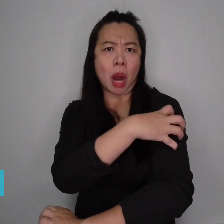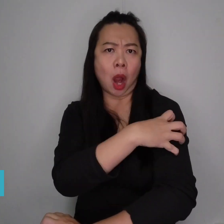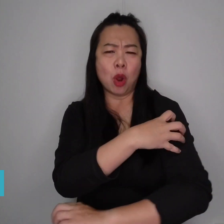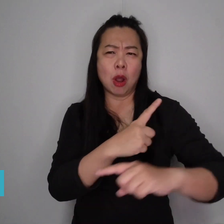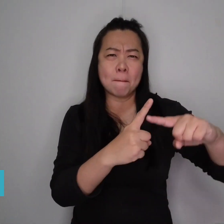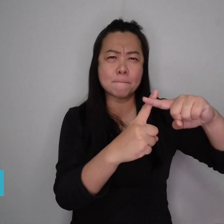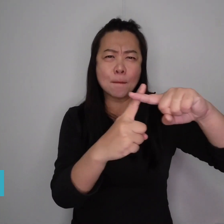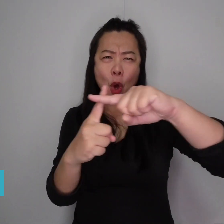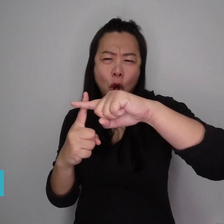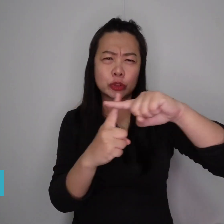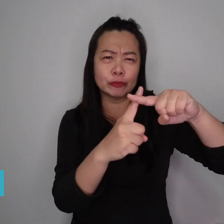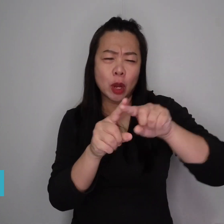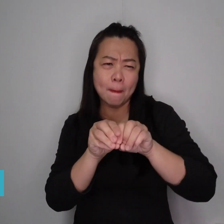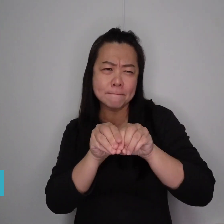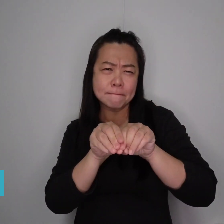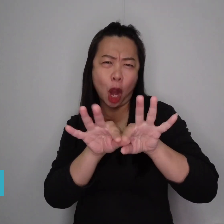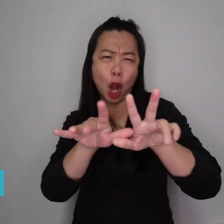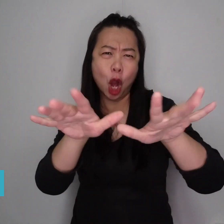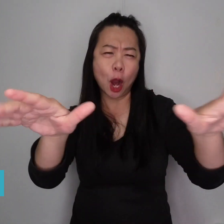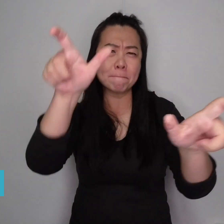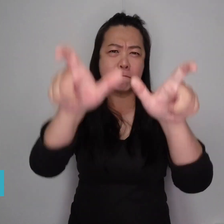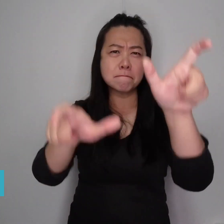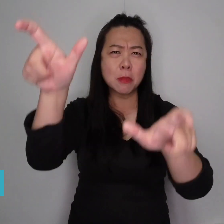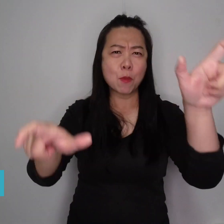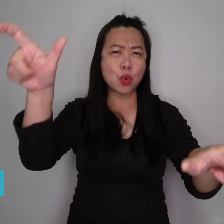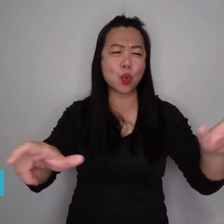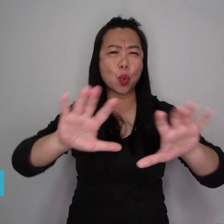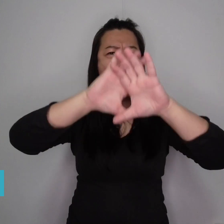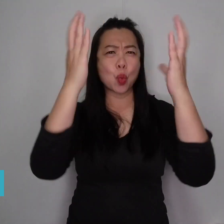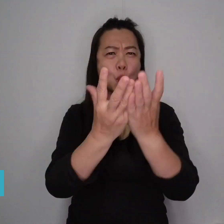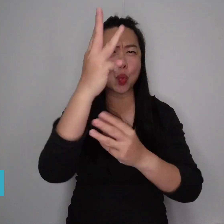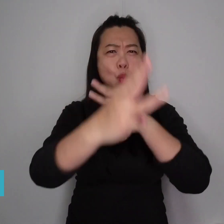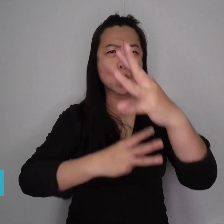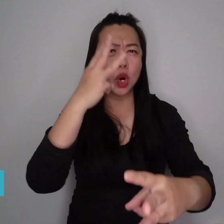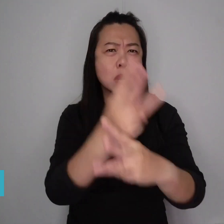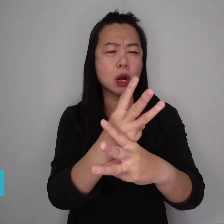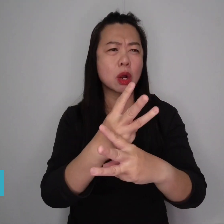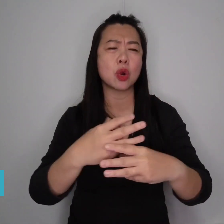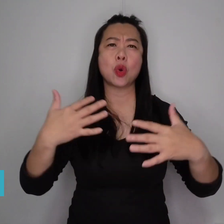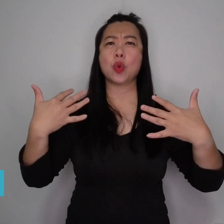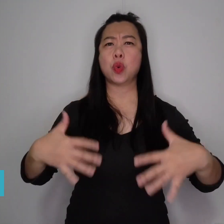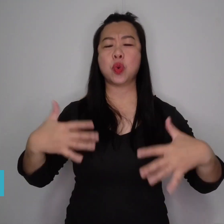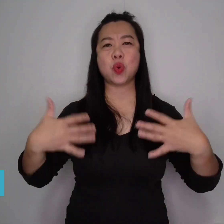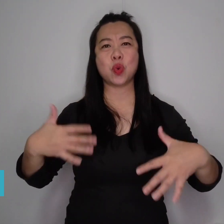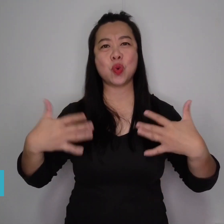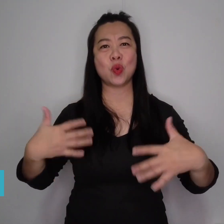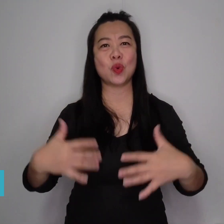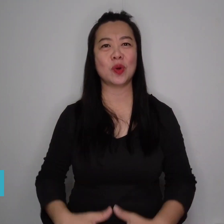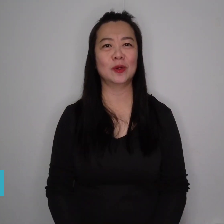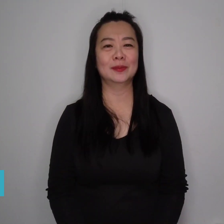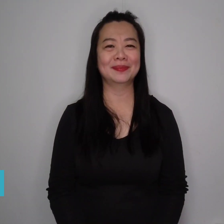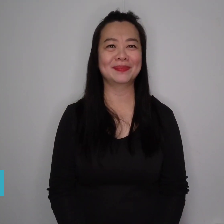positive energy among fans around the world.